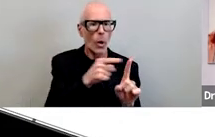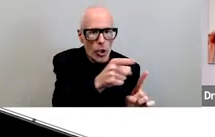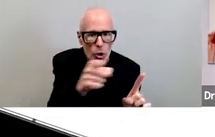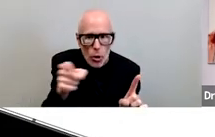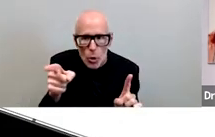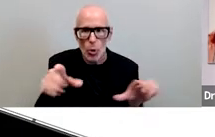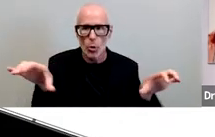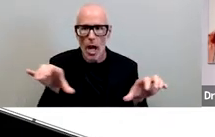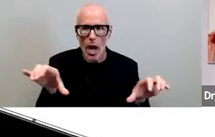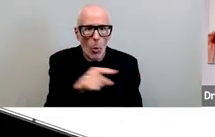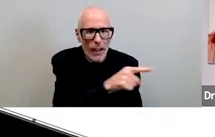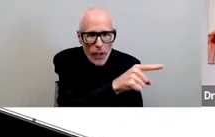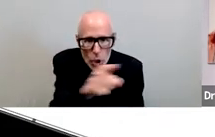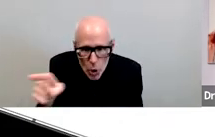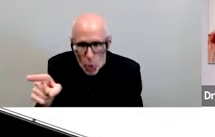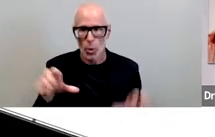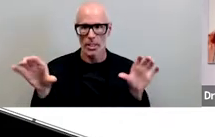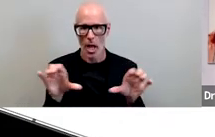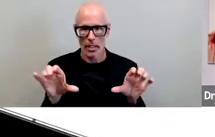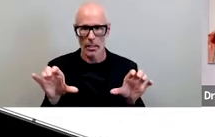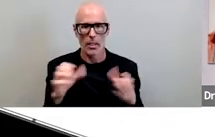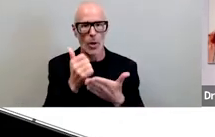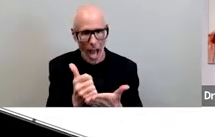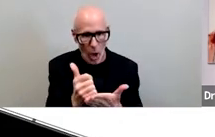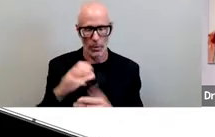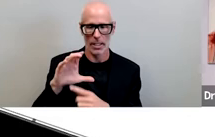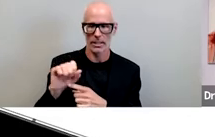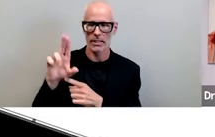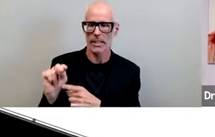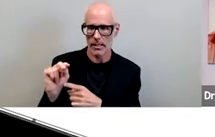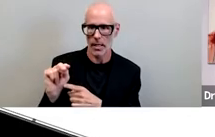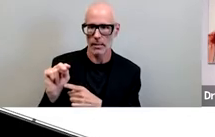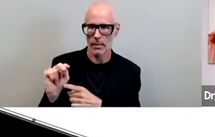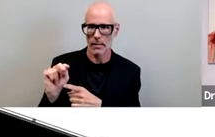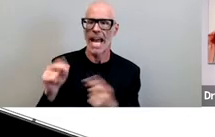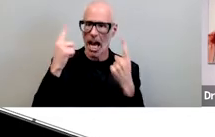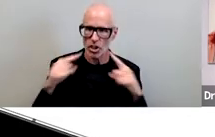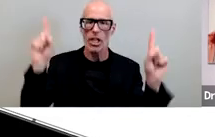what have you done to help california state university northridge achieve racial equity